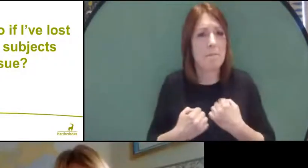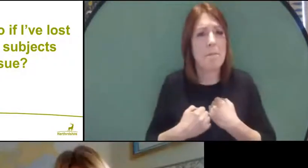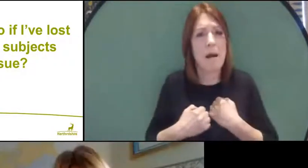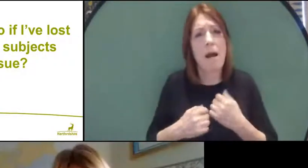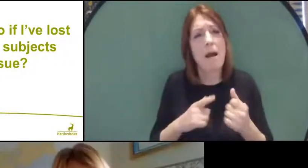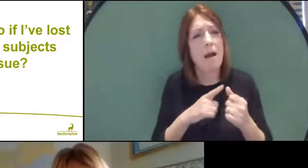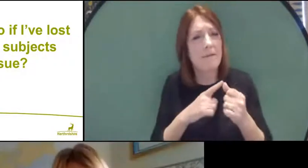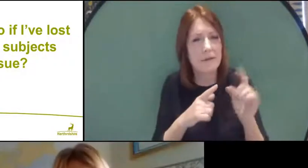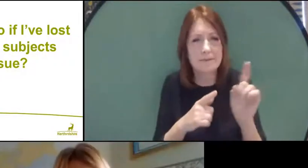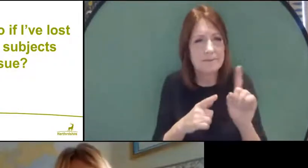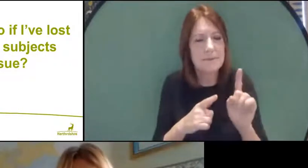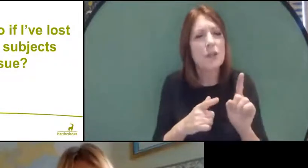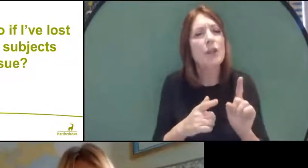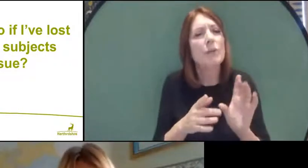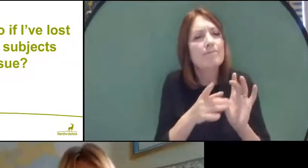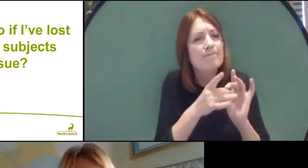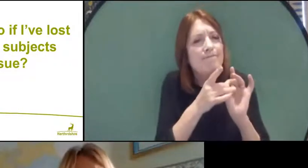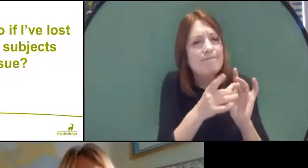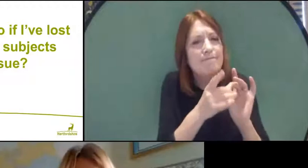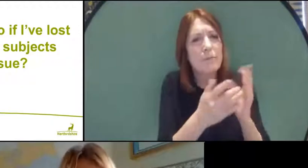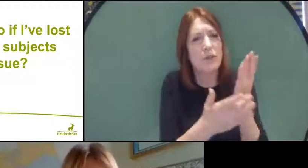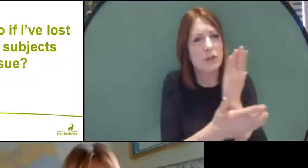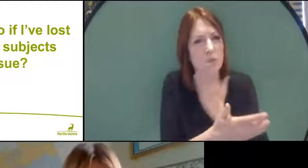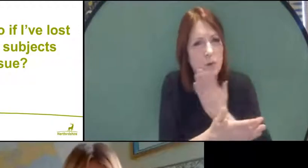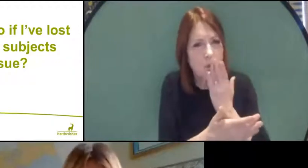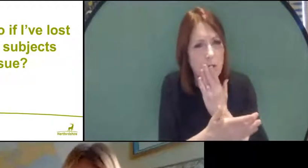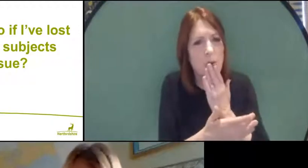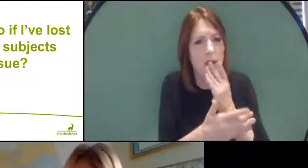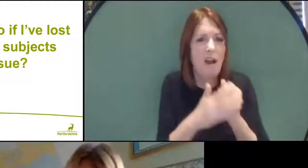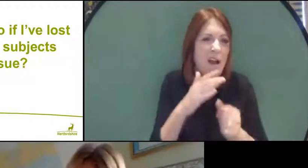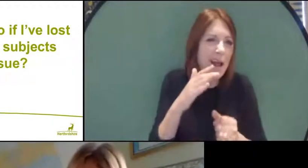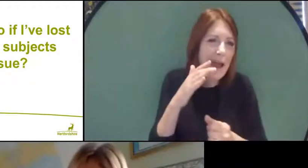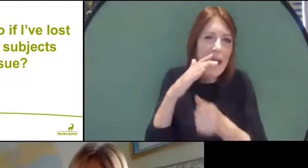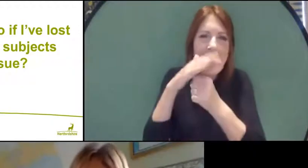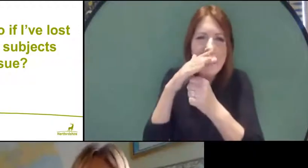to keep in contact with your school; your head of year, your form tutor